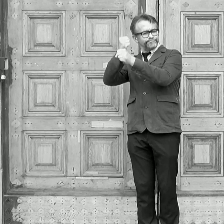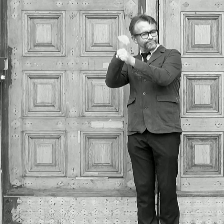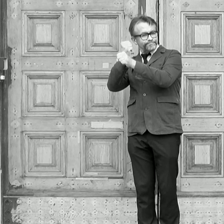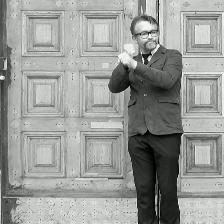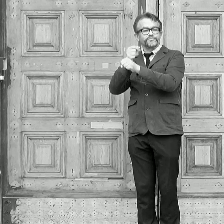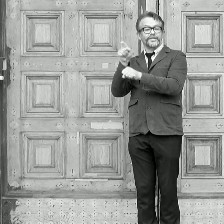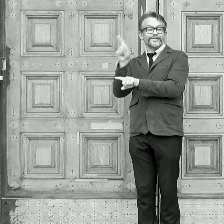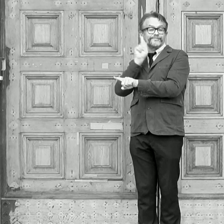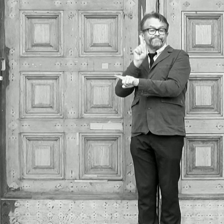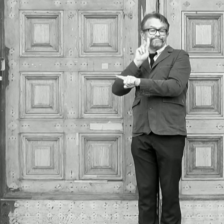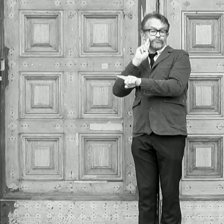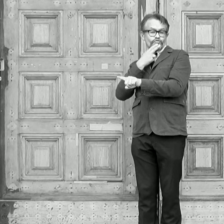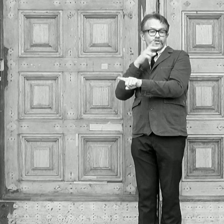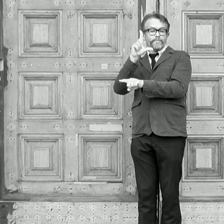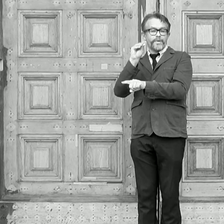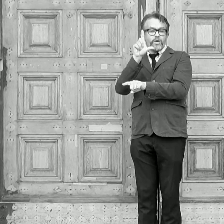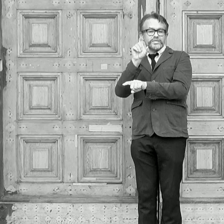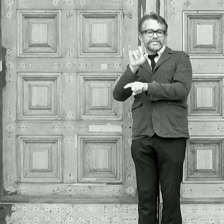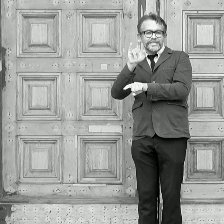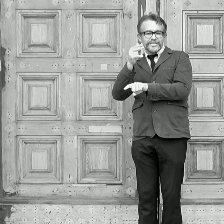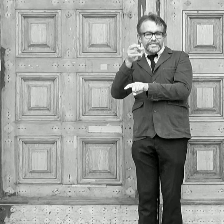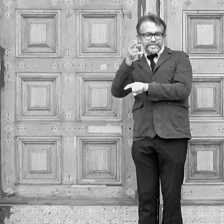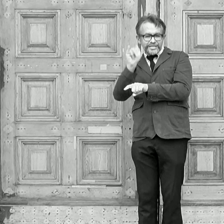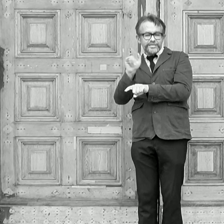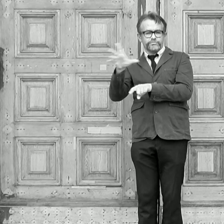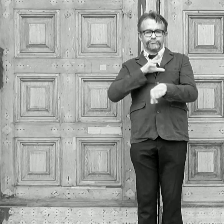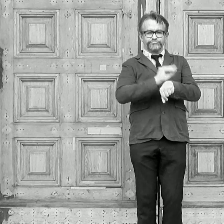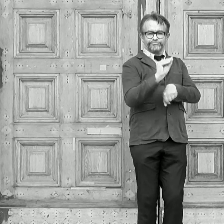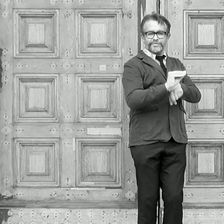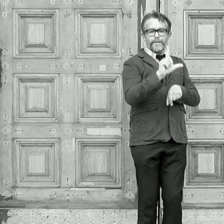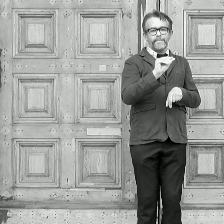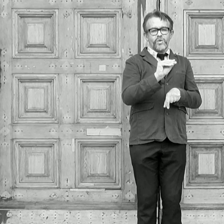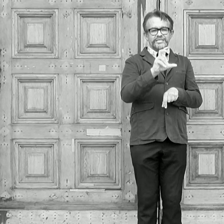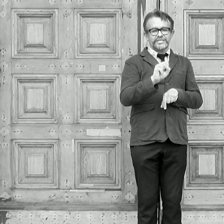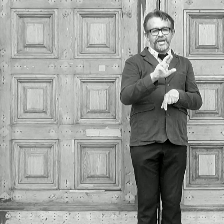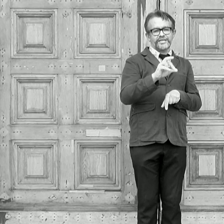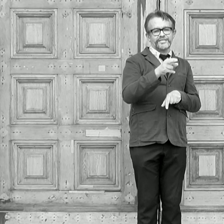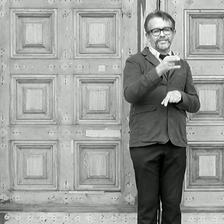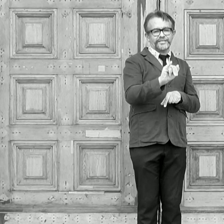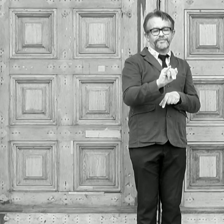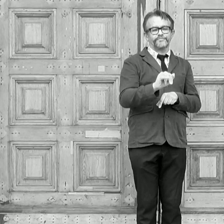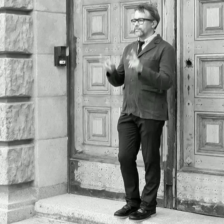deaf Józef Pełczyński as a teacher of drawing and the class tutor of the boys.